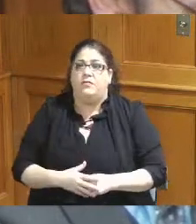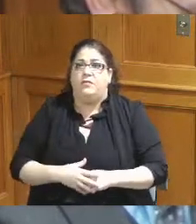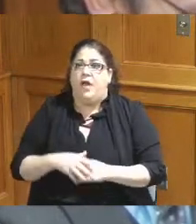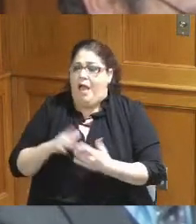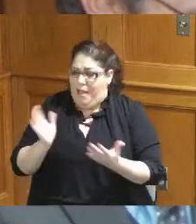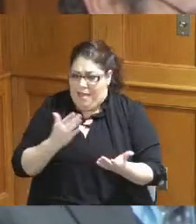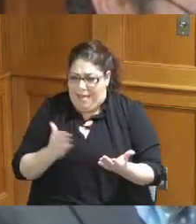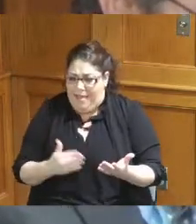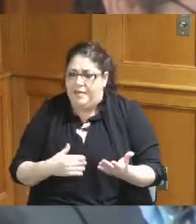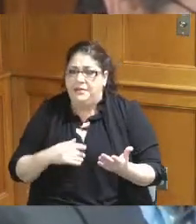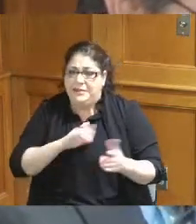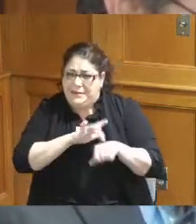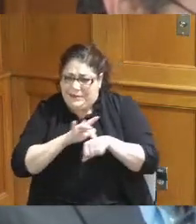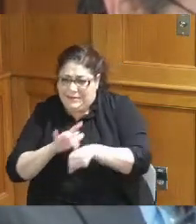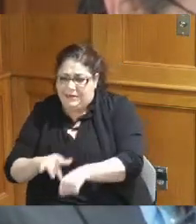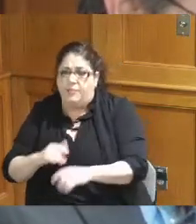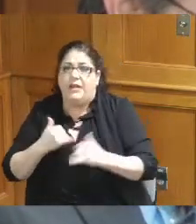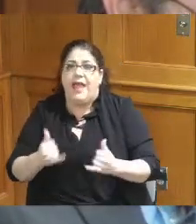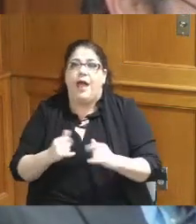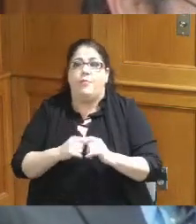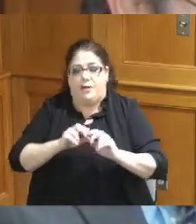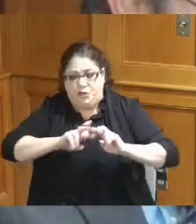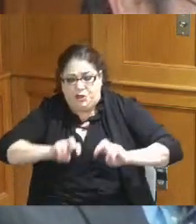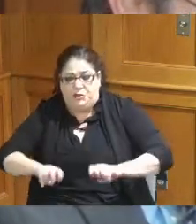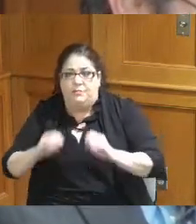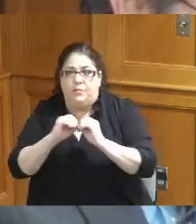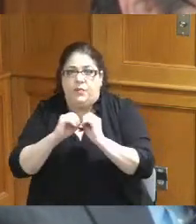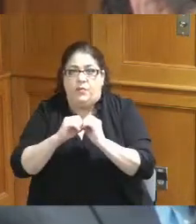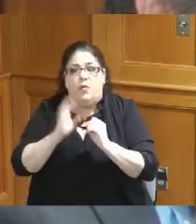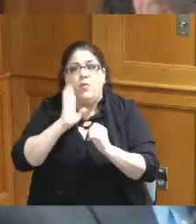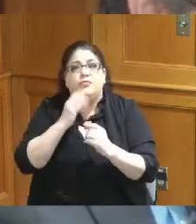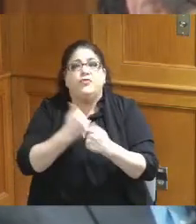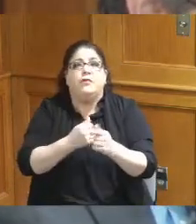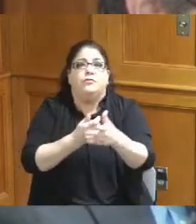look forward to ongoing conversations about how we access some of the funding that's being made